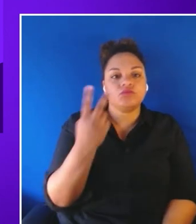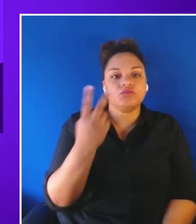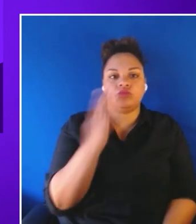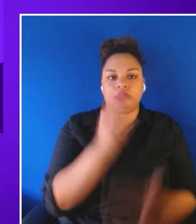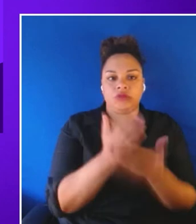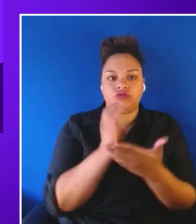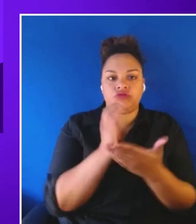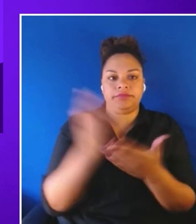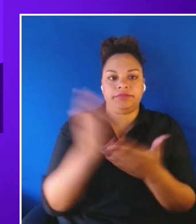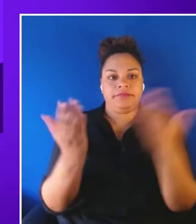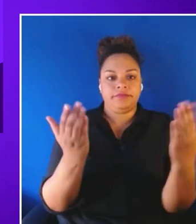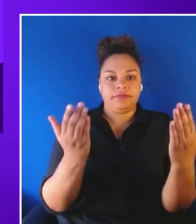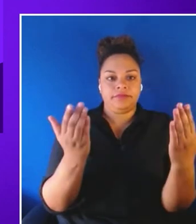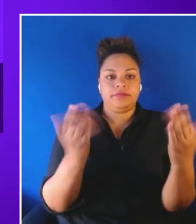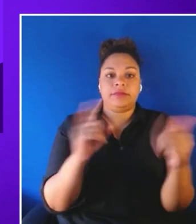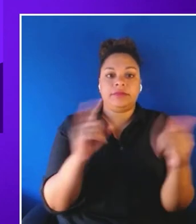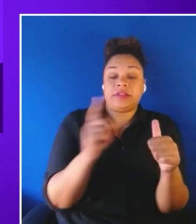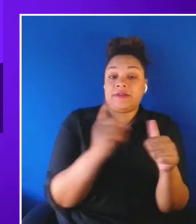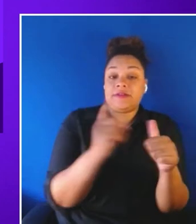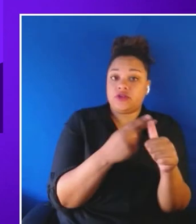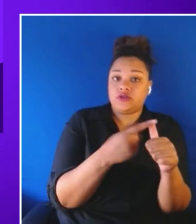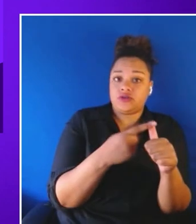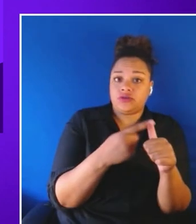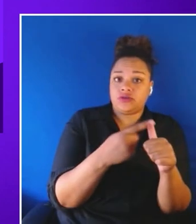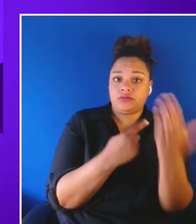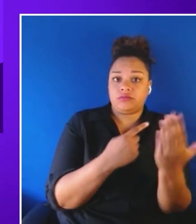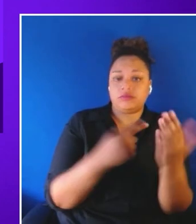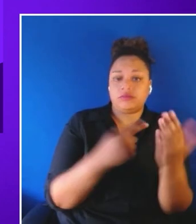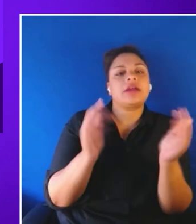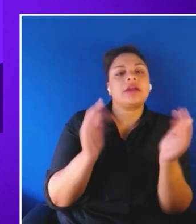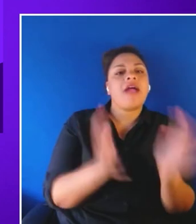the first image represents a conversation happening as part of the training.